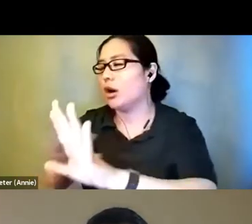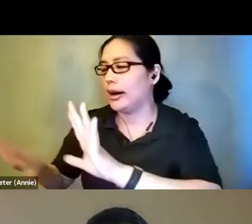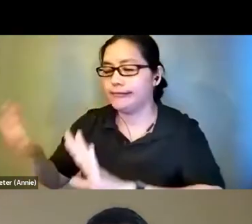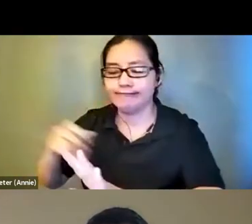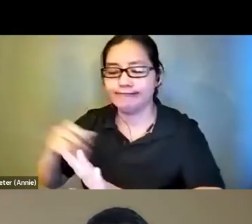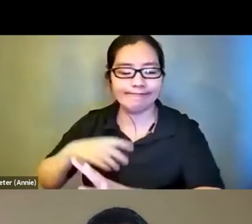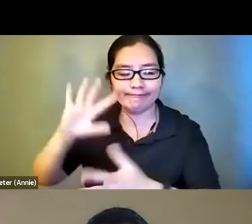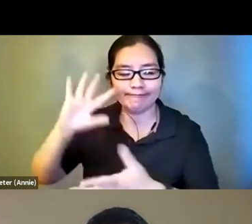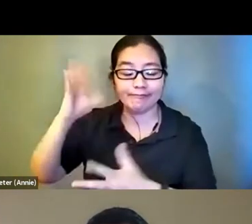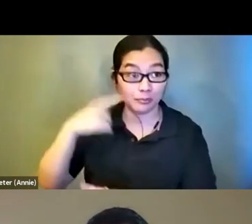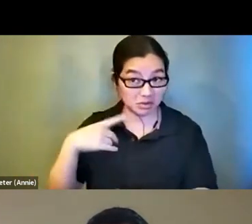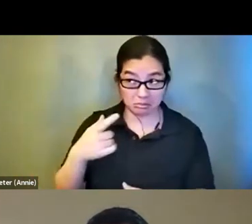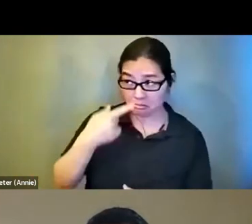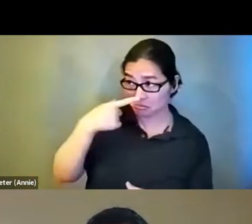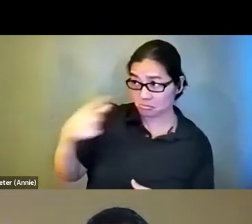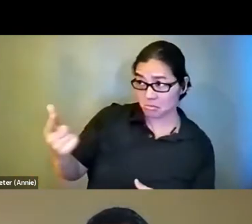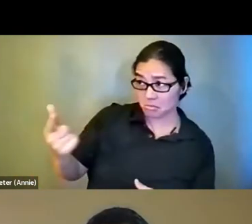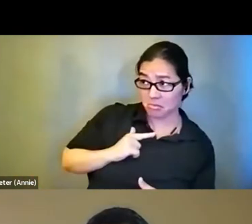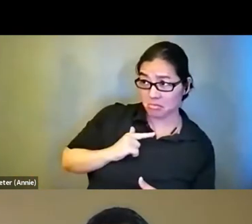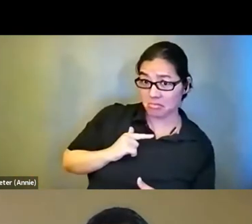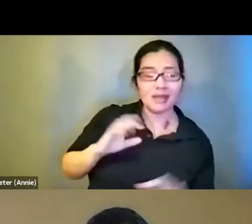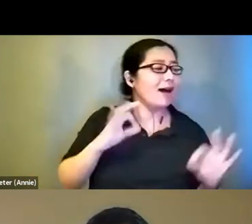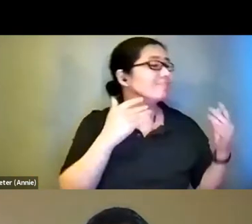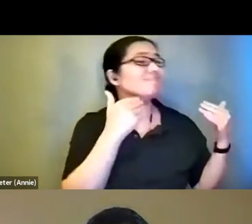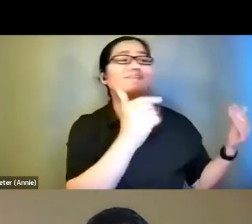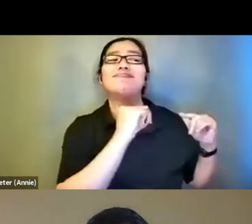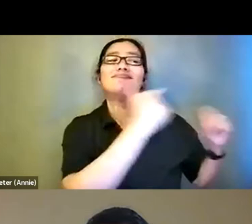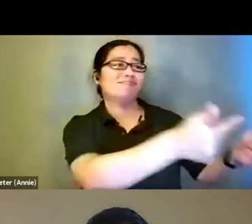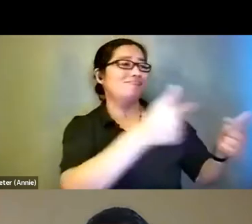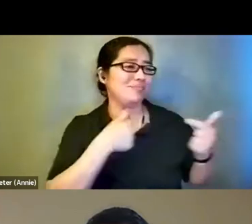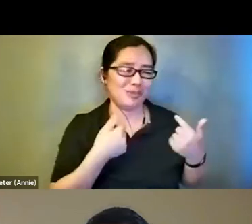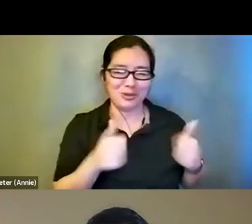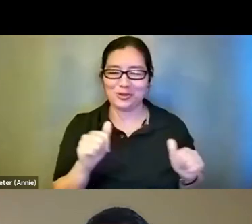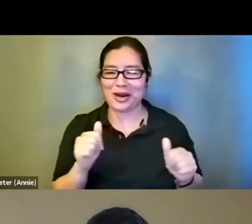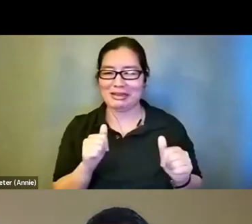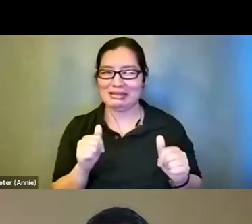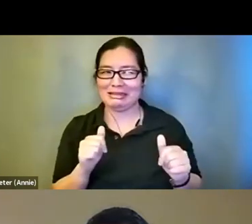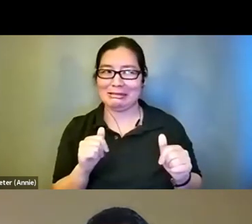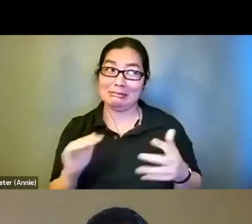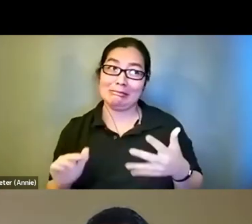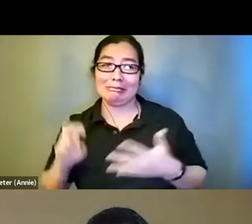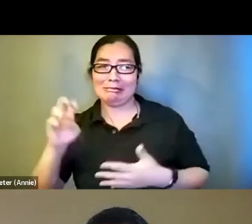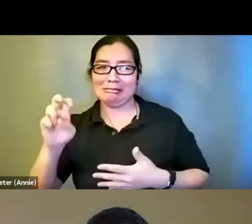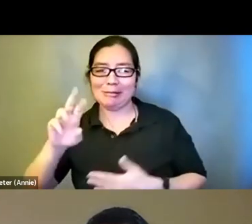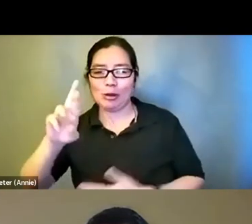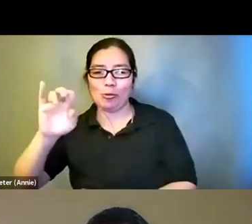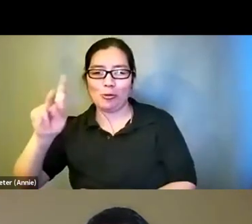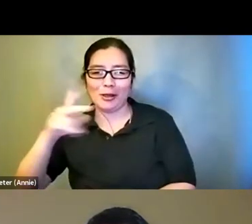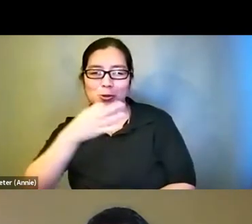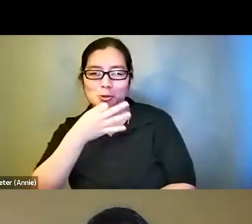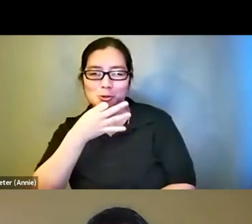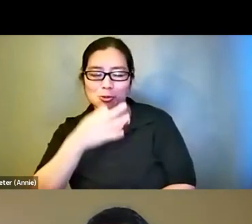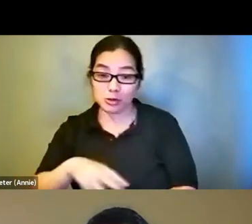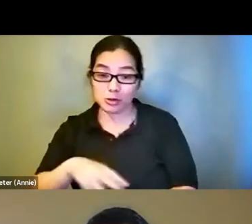Can I take it over or what? Emily Beitiks: We'll try to get Rick in. >>>: Was Walei the only one that did his